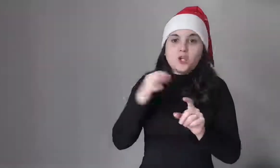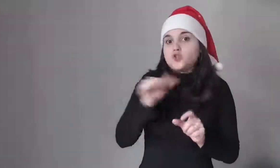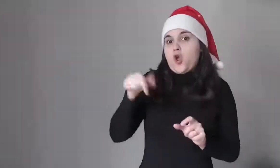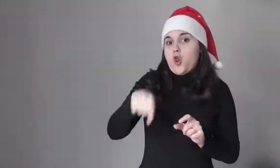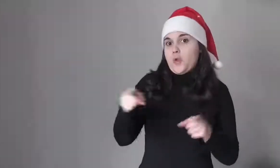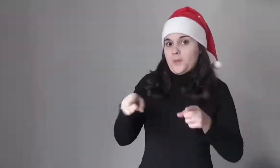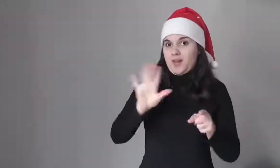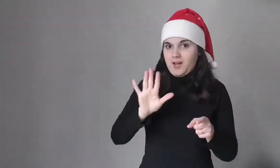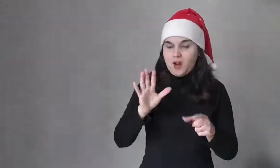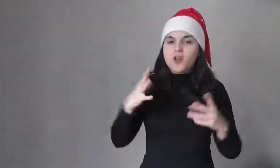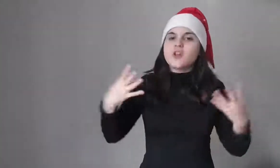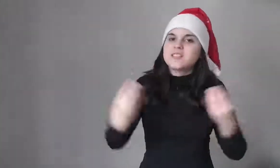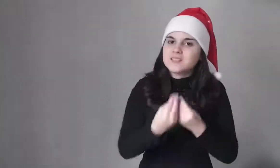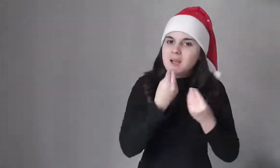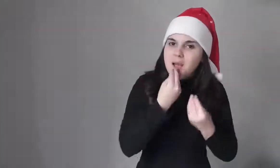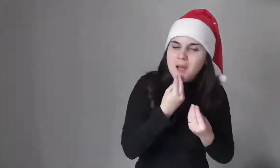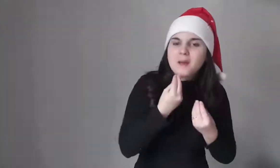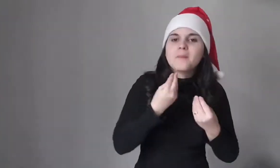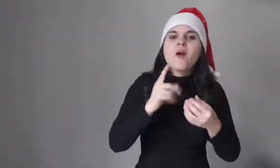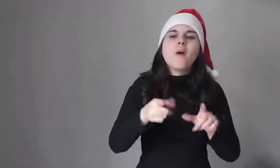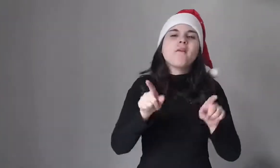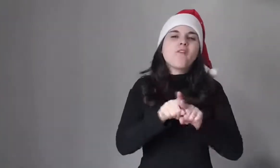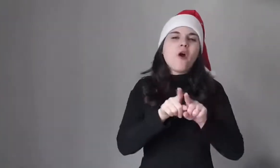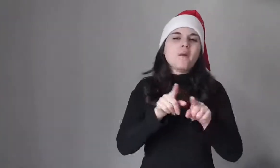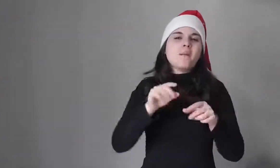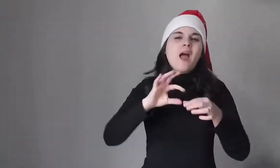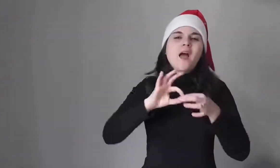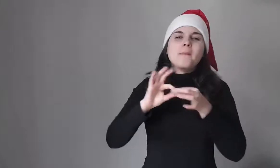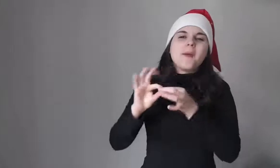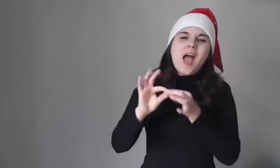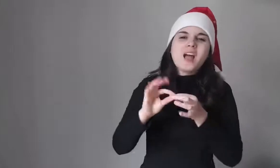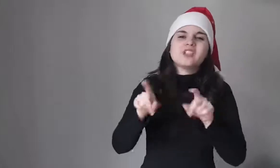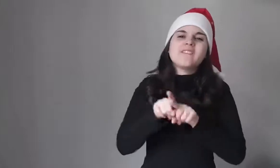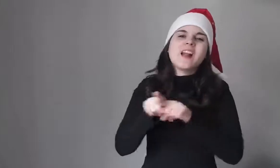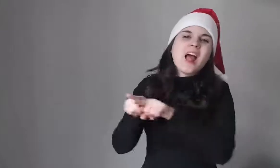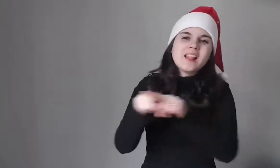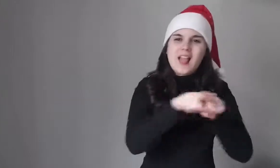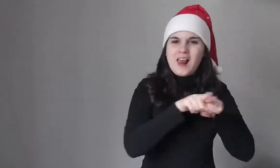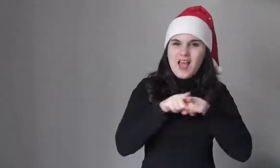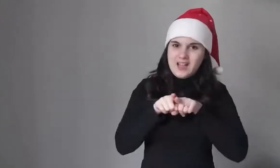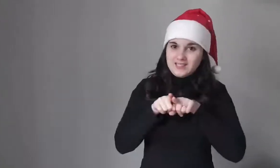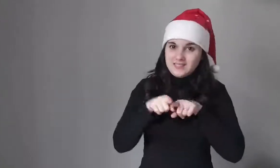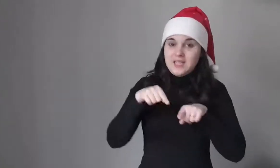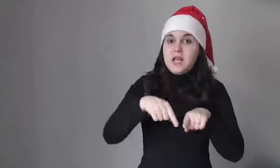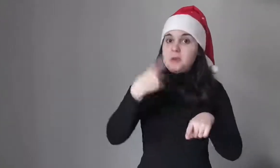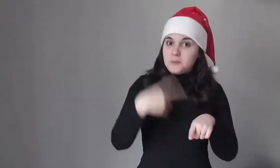only in that period for the sense of peace and brotherhood.